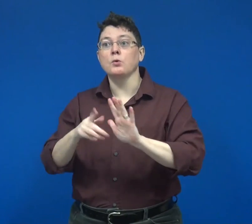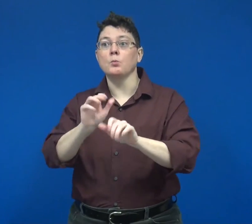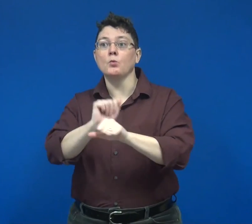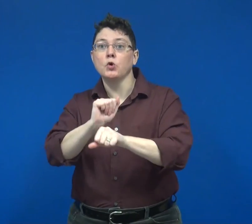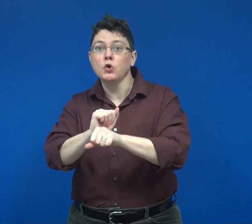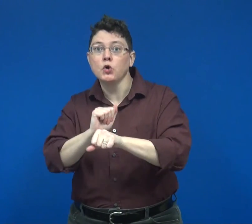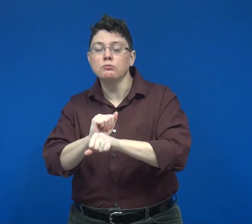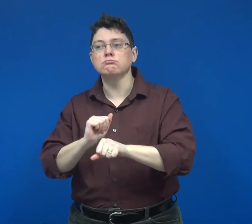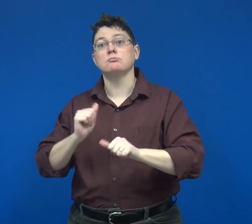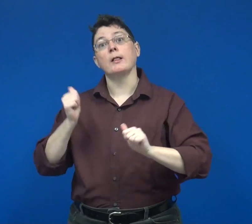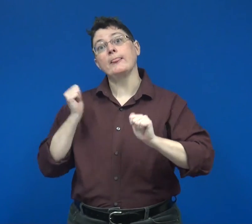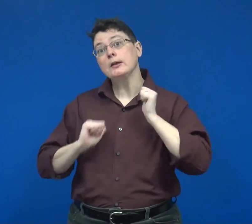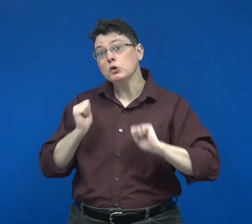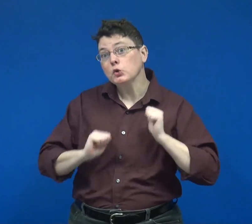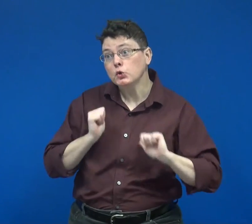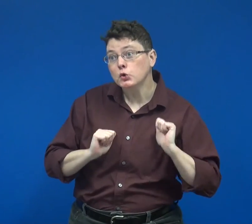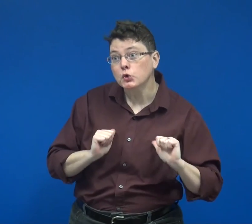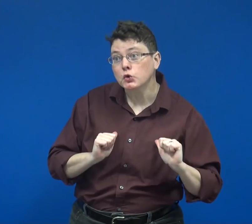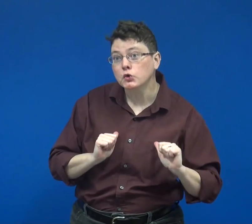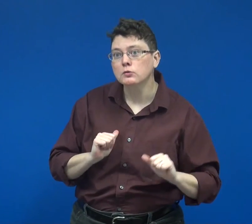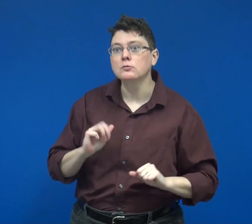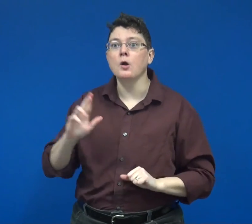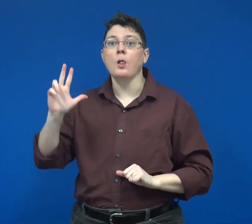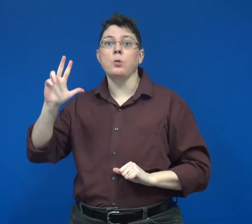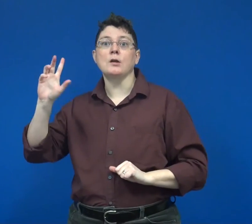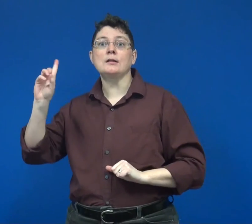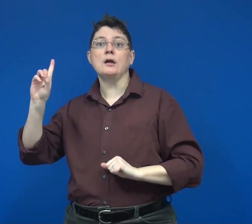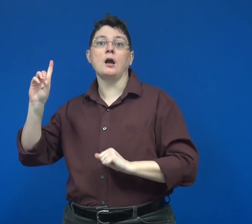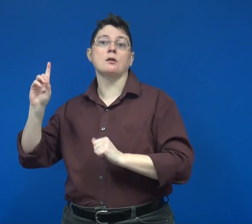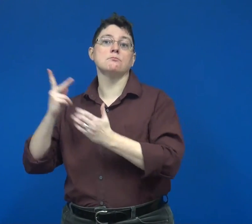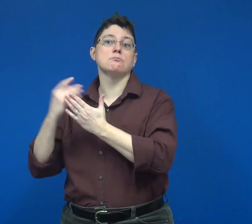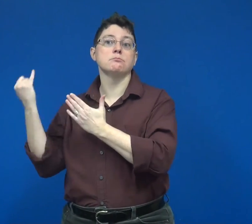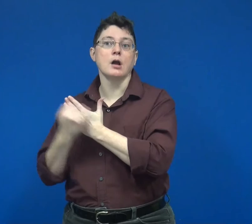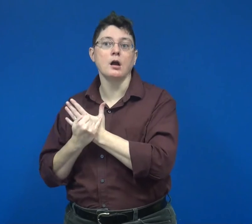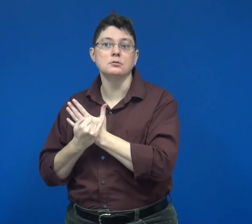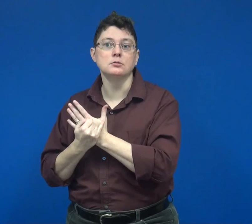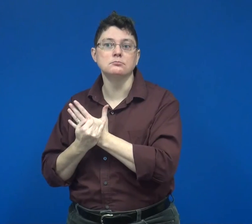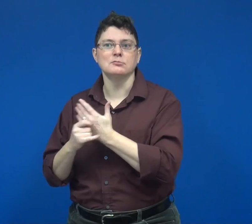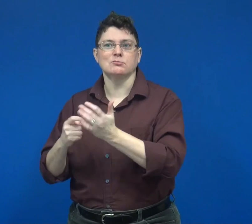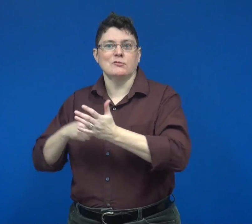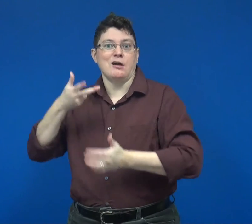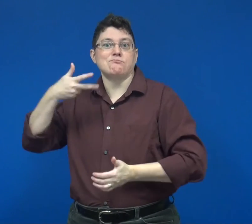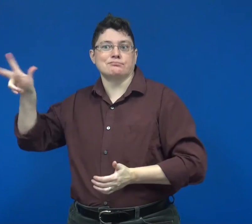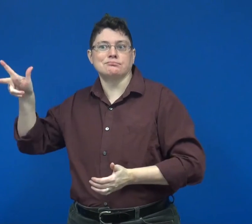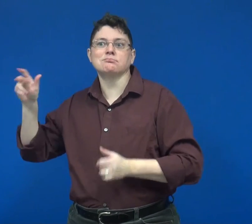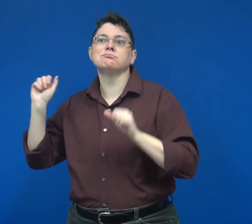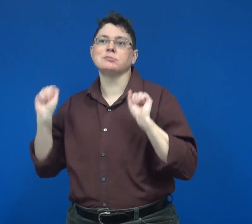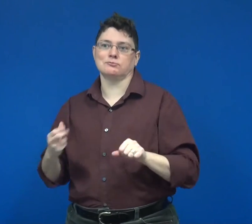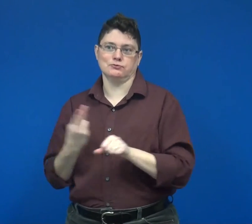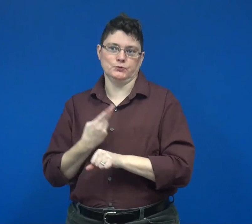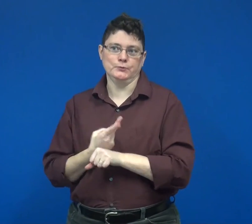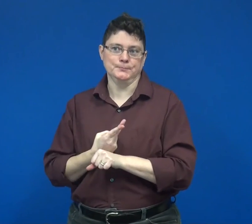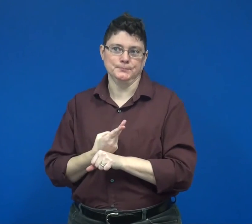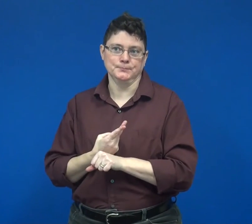their theatre work or 3-D design projects that require video documentation.